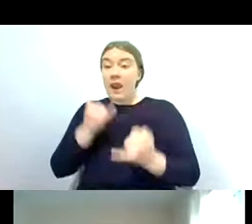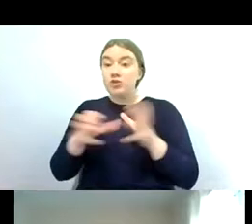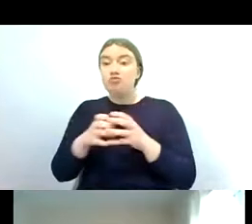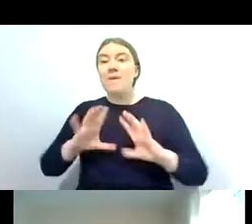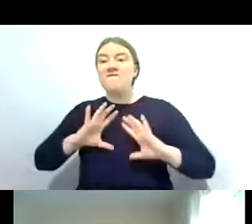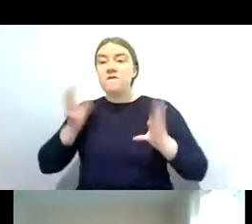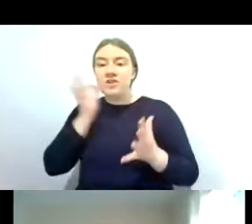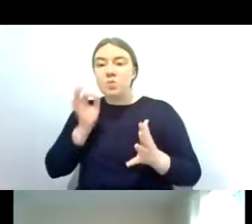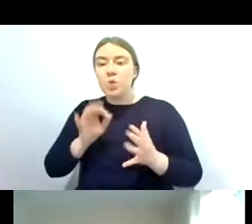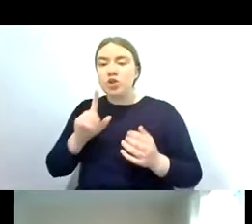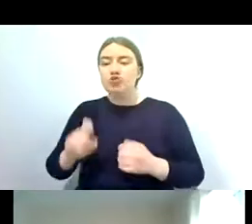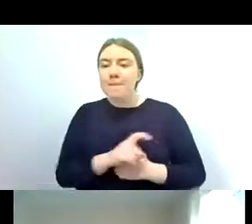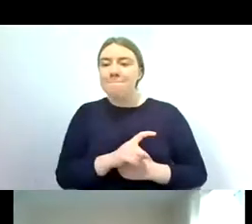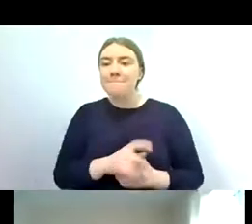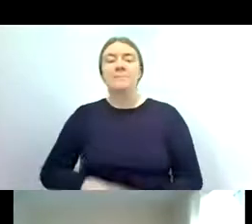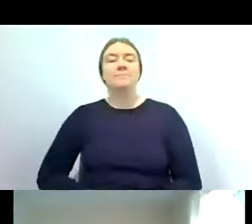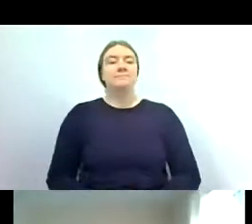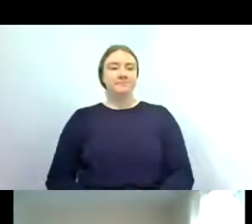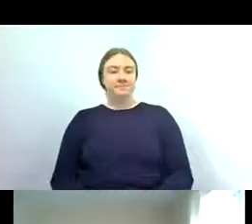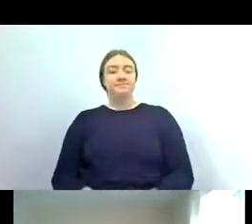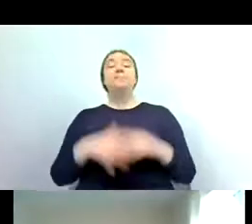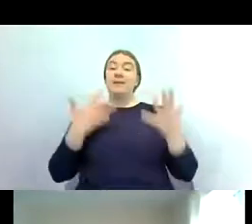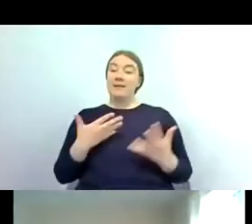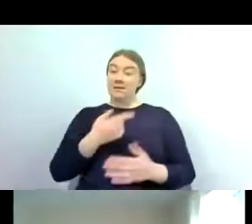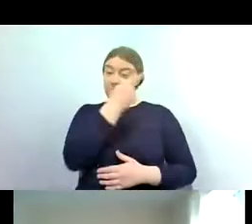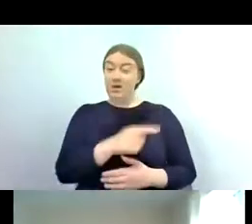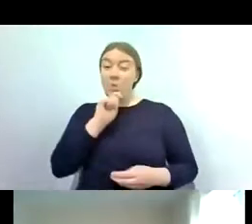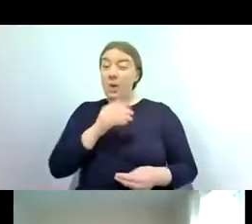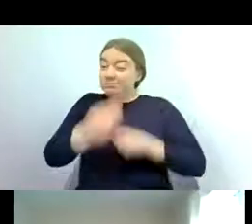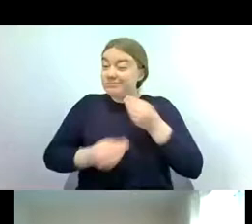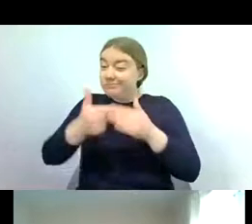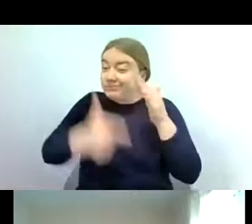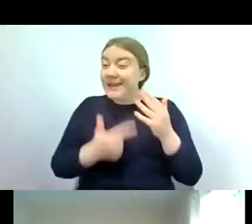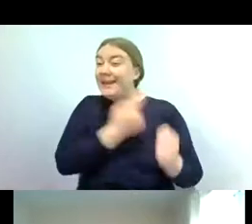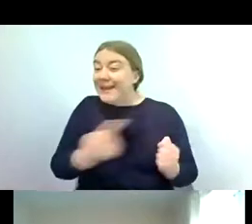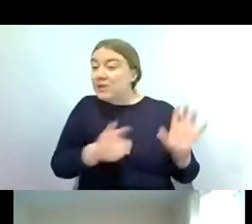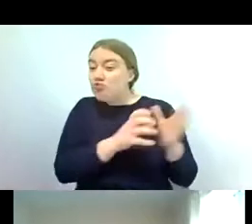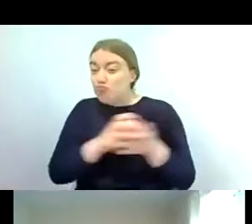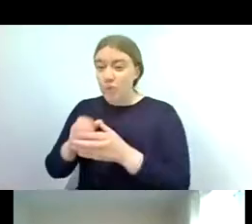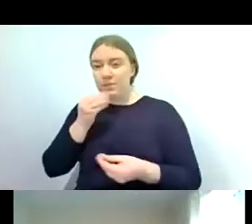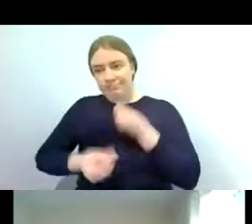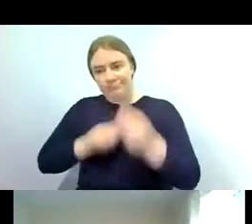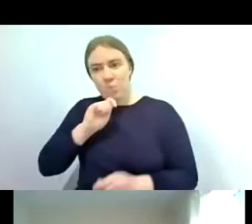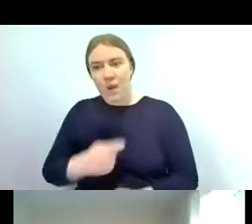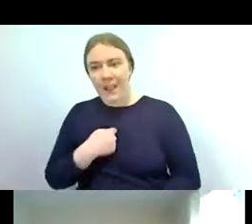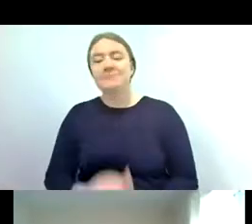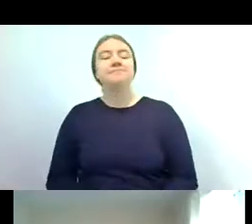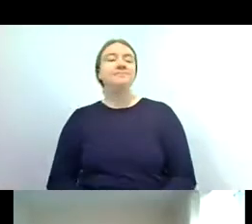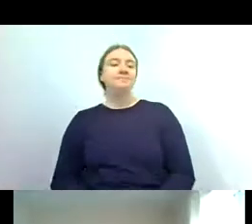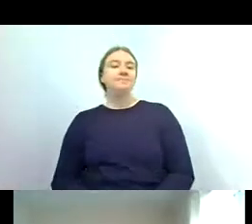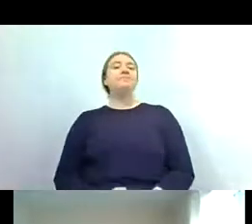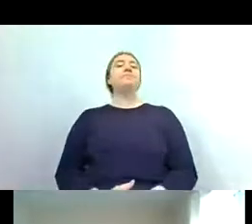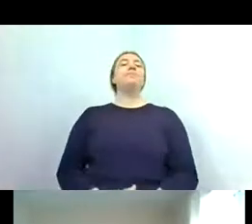so i'll now go into talking about each group in more detail so stoneflies are first up and in the